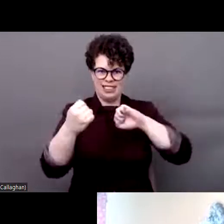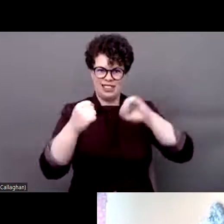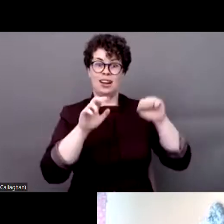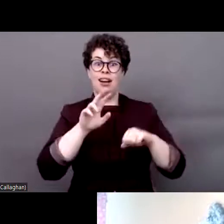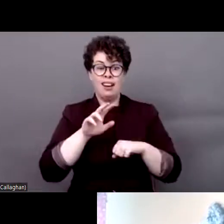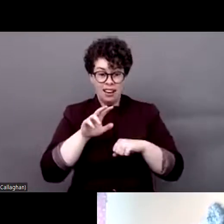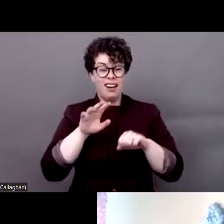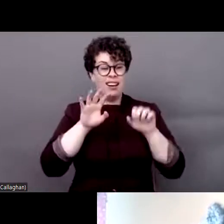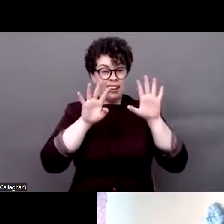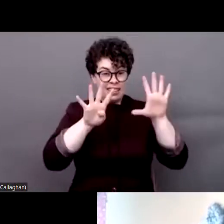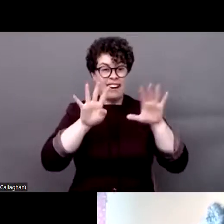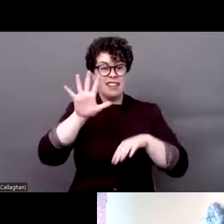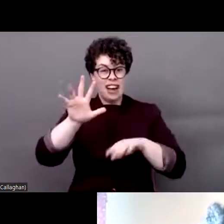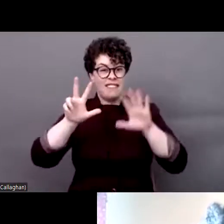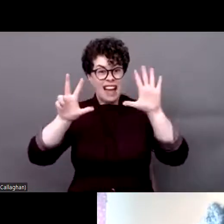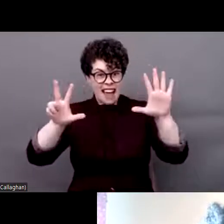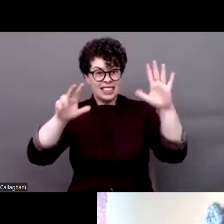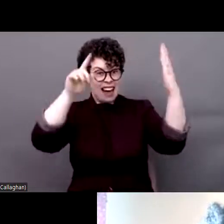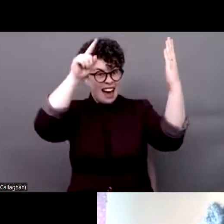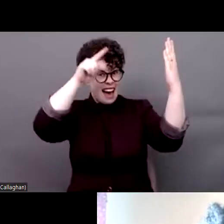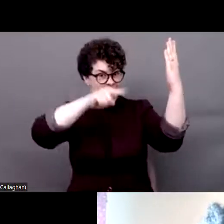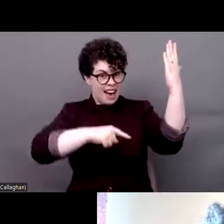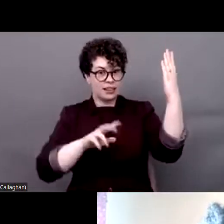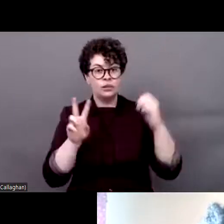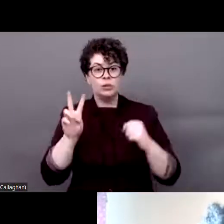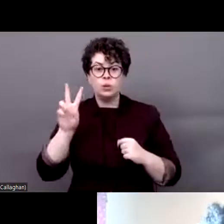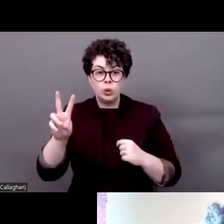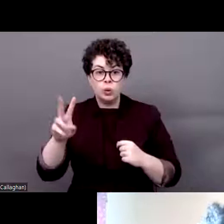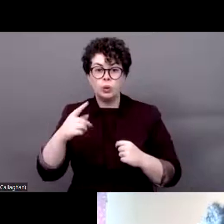only two commitments referenced indigenous people and three